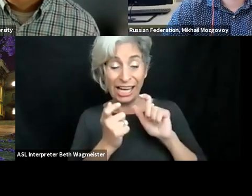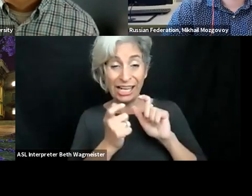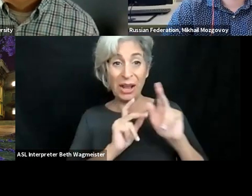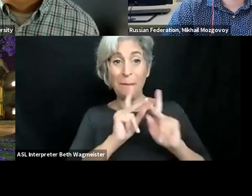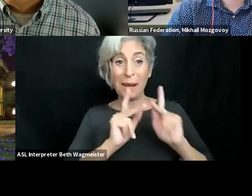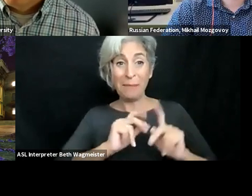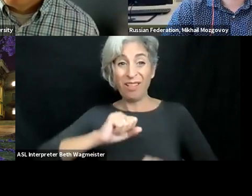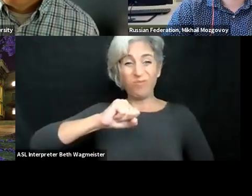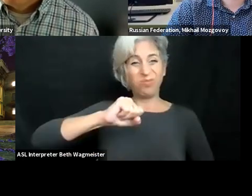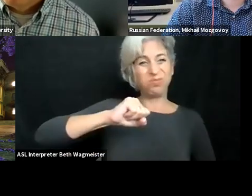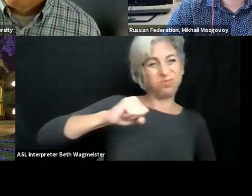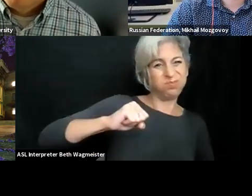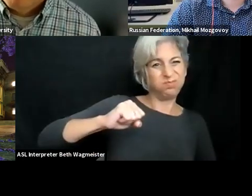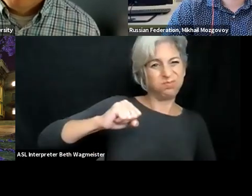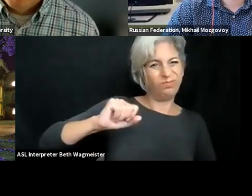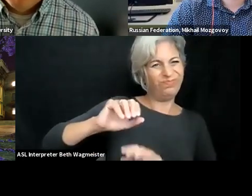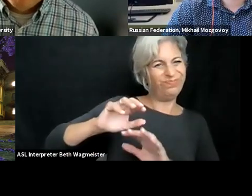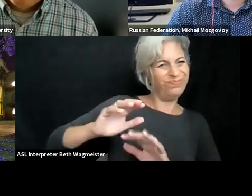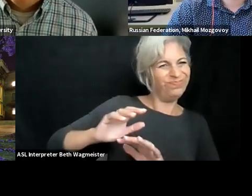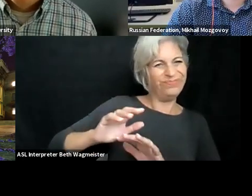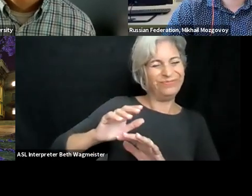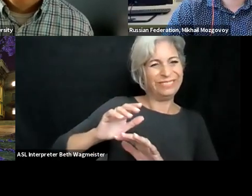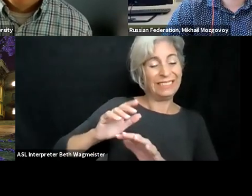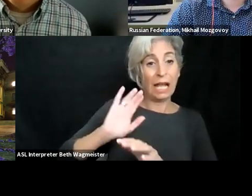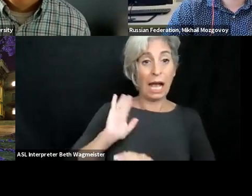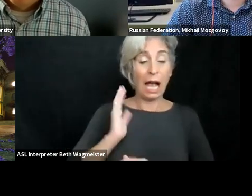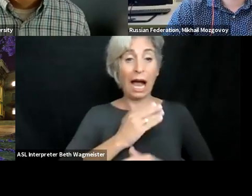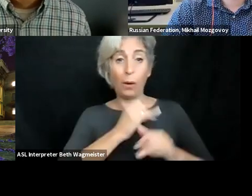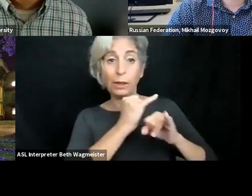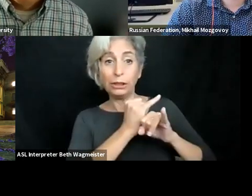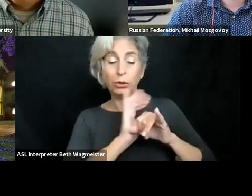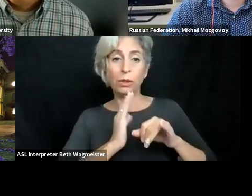There are definitely